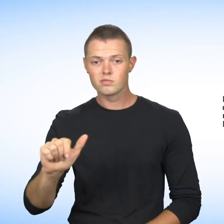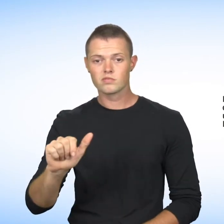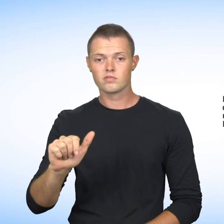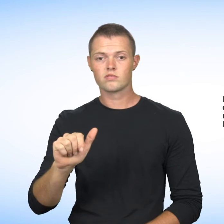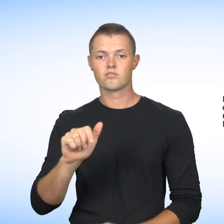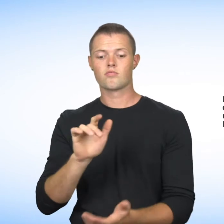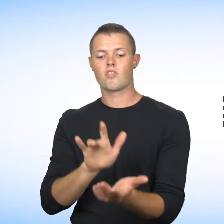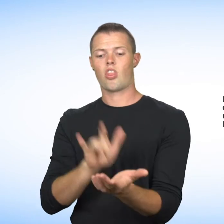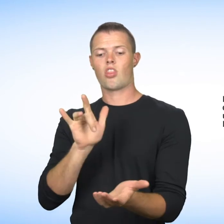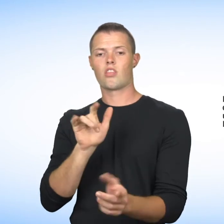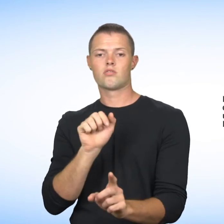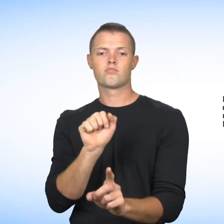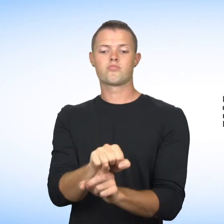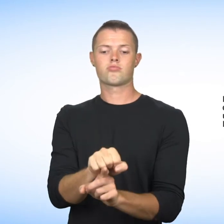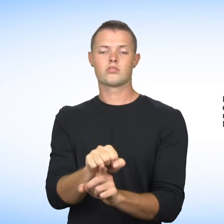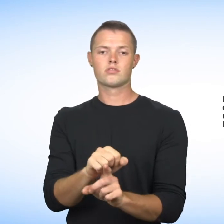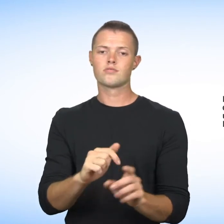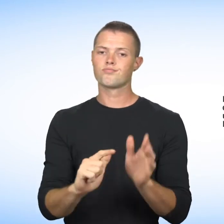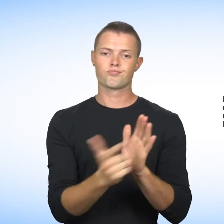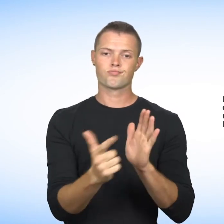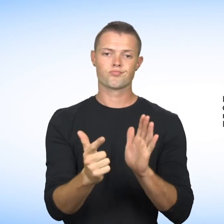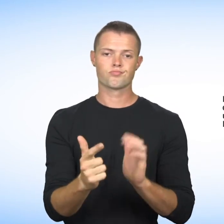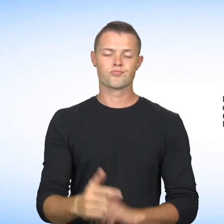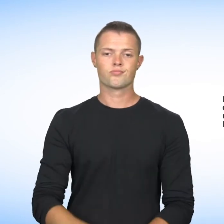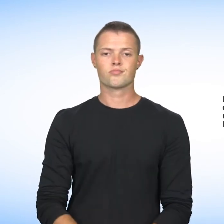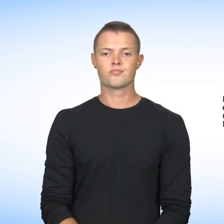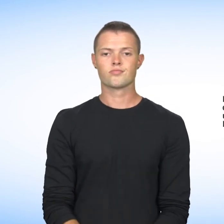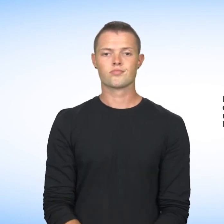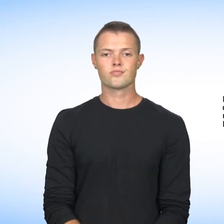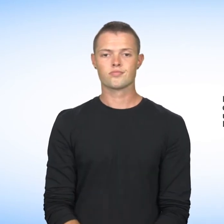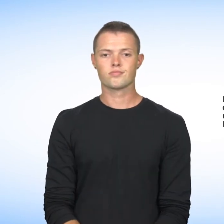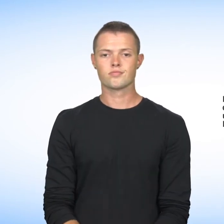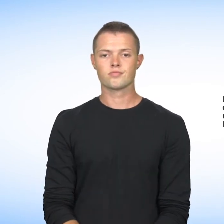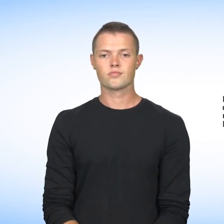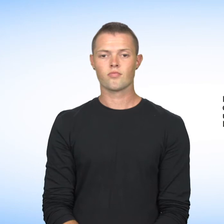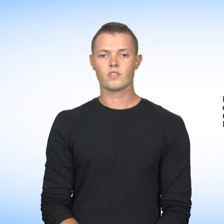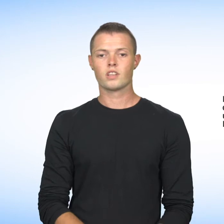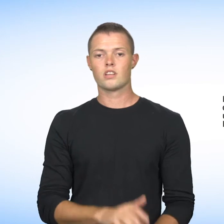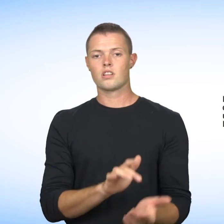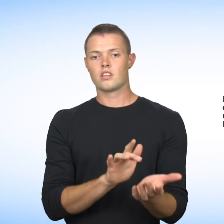and of disabled persons